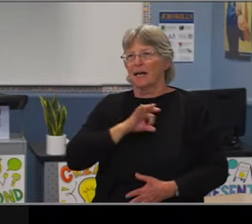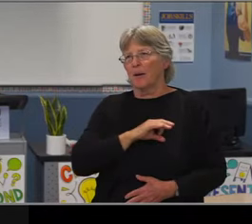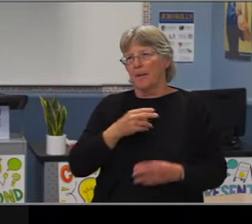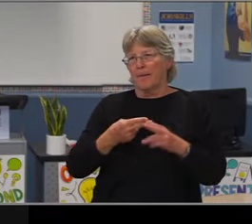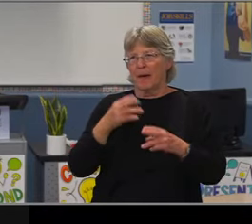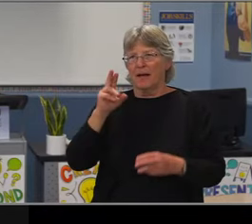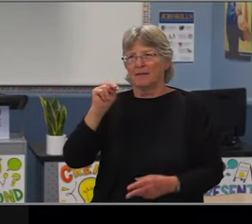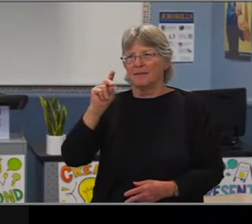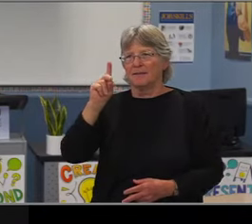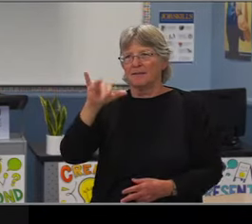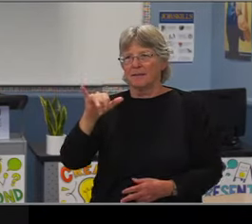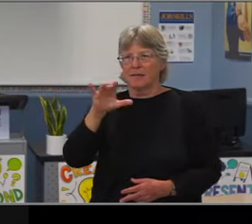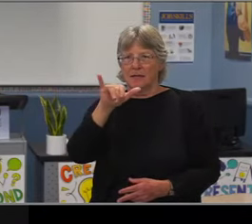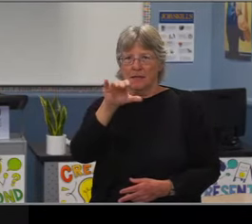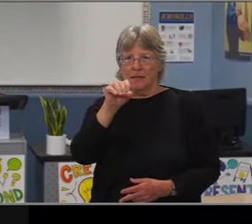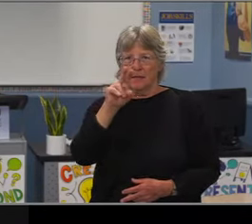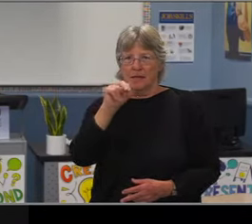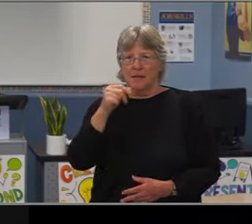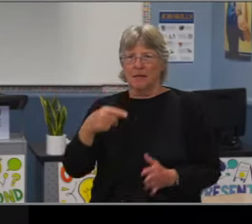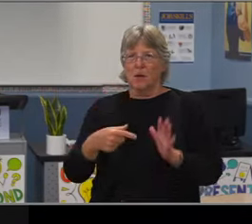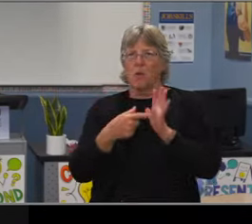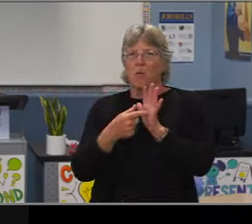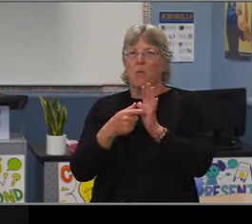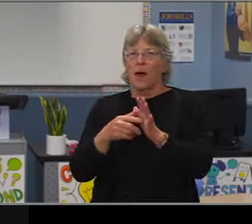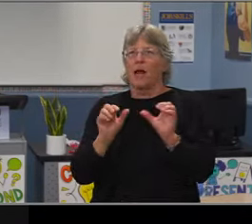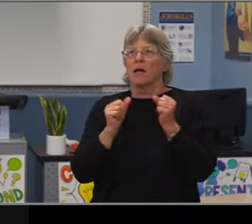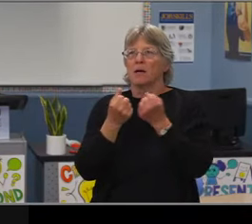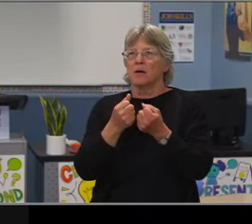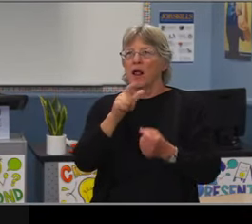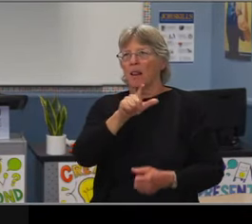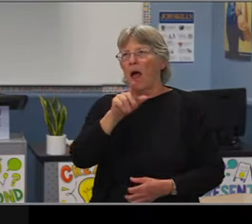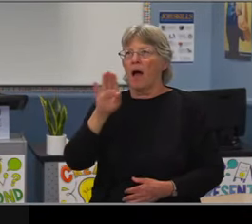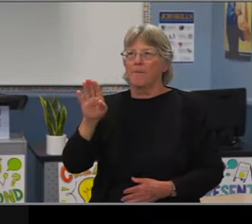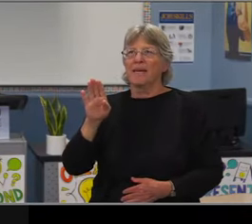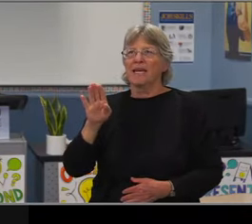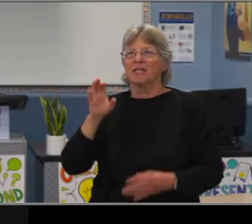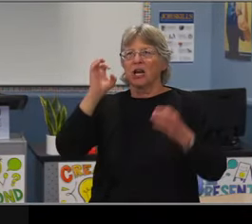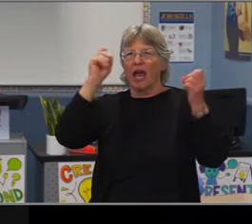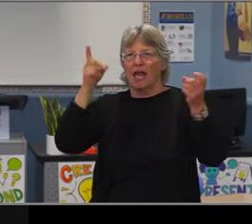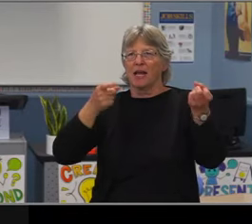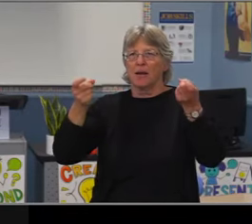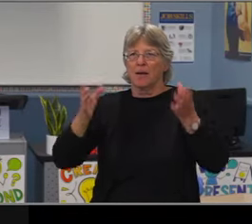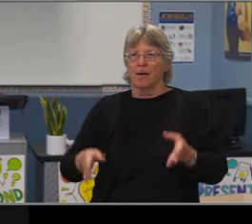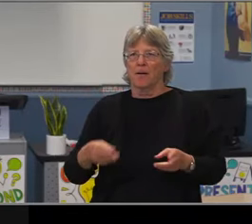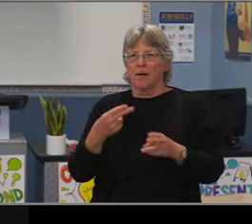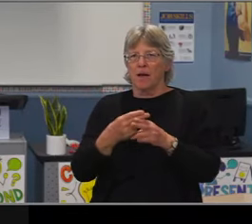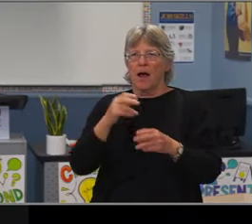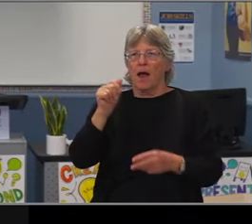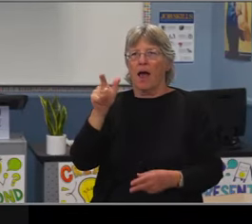are scoring at proficient or higher levels on these tests. It's about a 23% increase for math